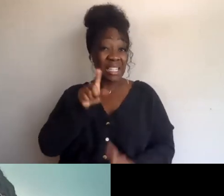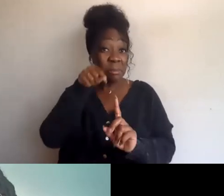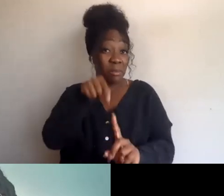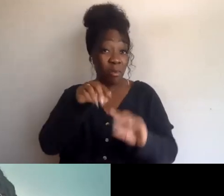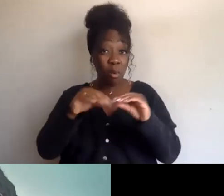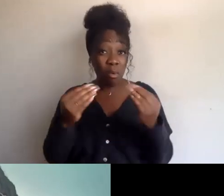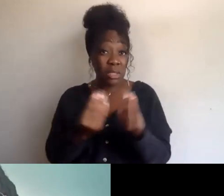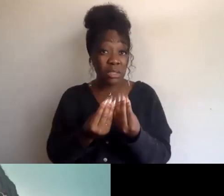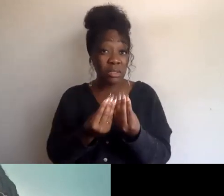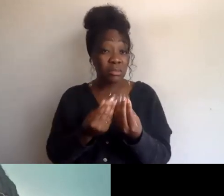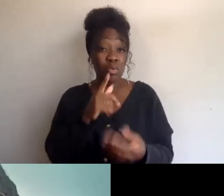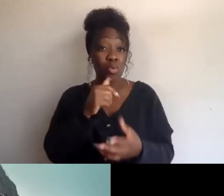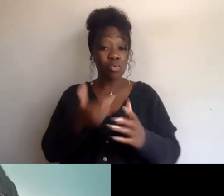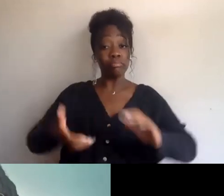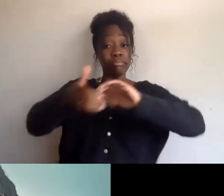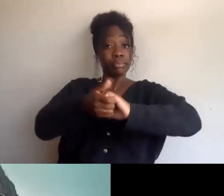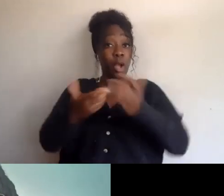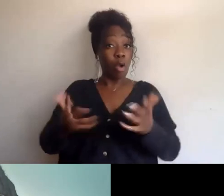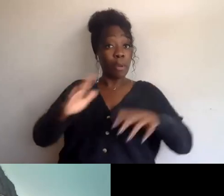that are in partnership or anything like that.